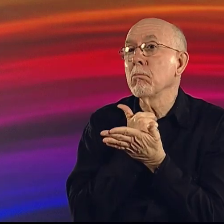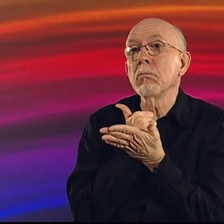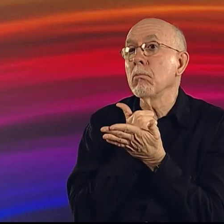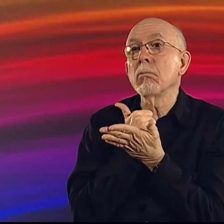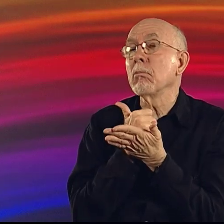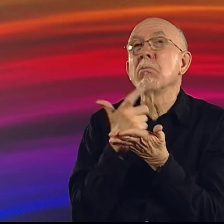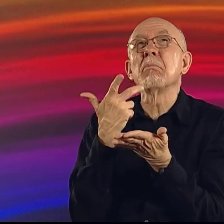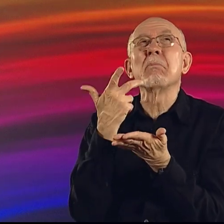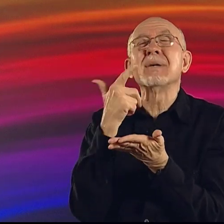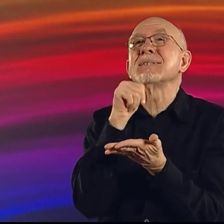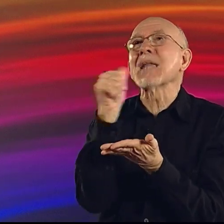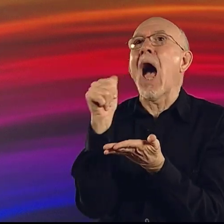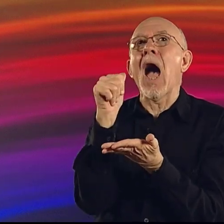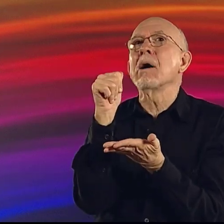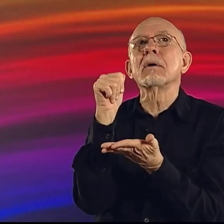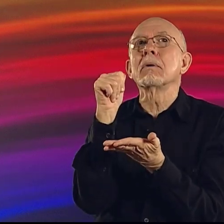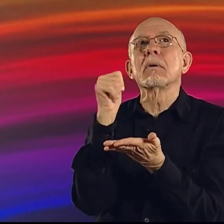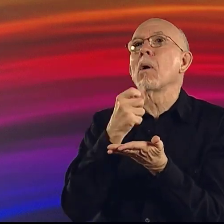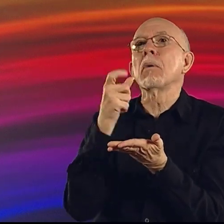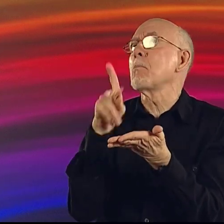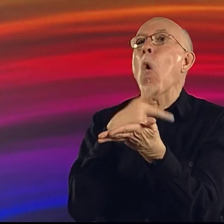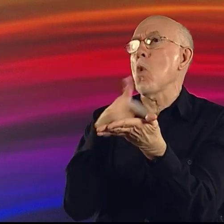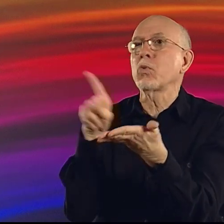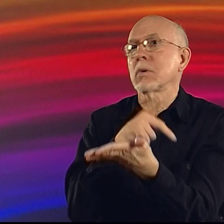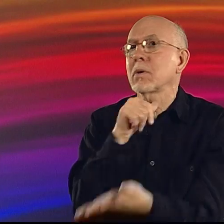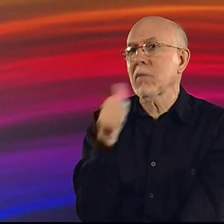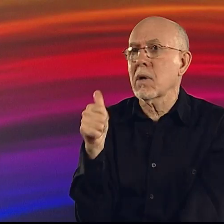If it were word-for-word that wouldn't help me at all.